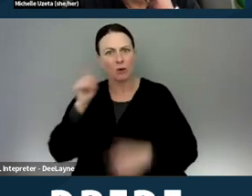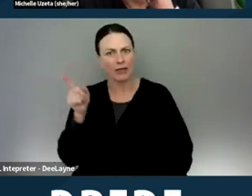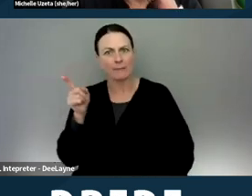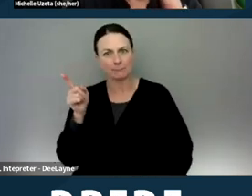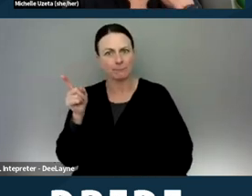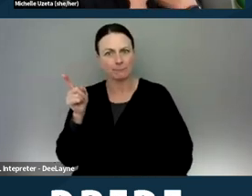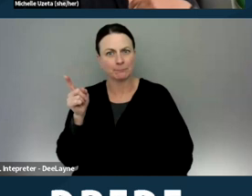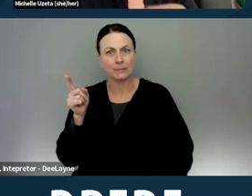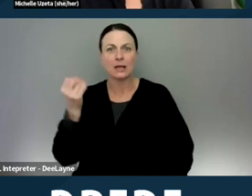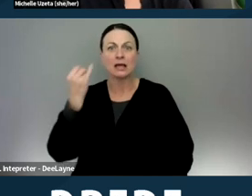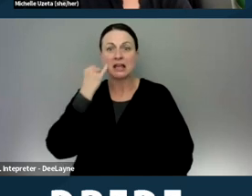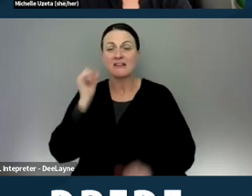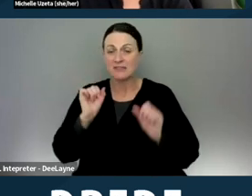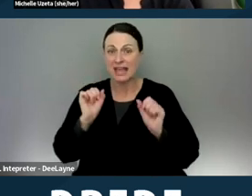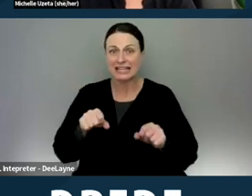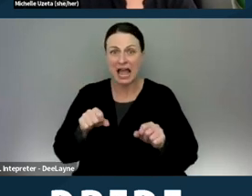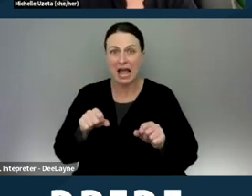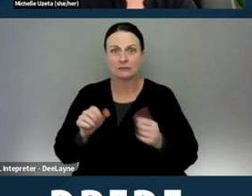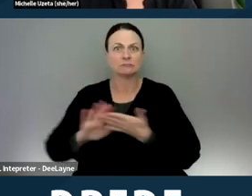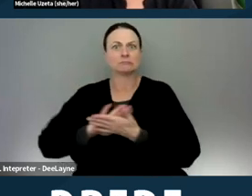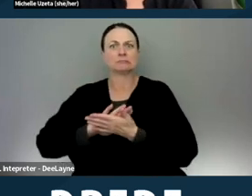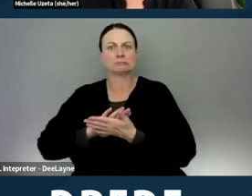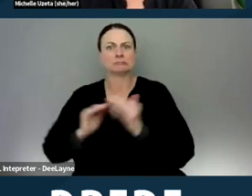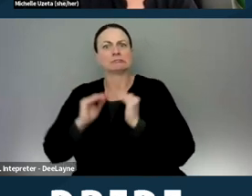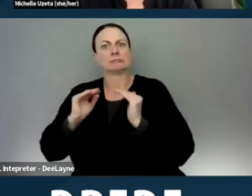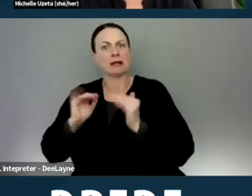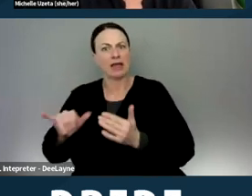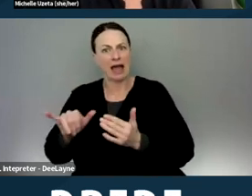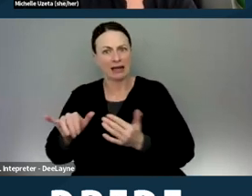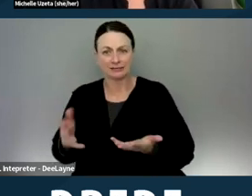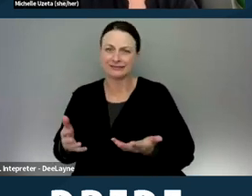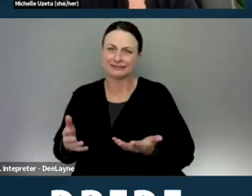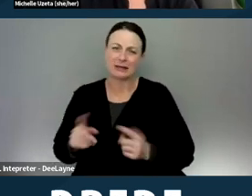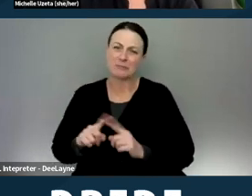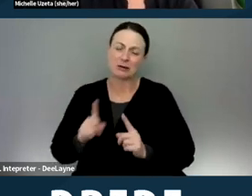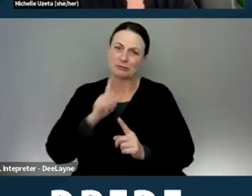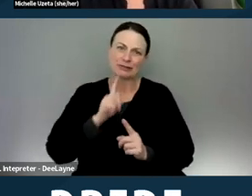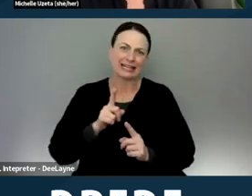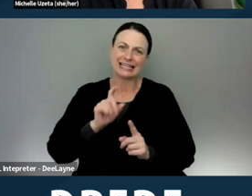If there's any way at all, they can mitigate that. But it really is a case-by-case basis